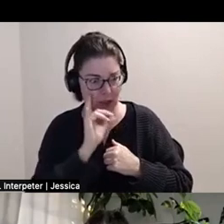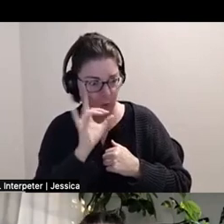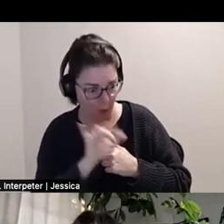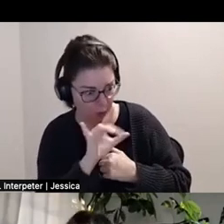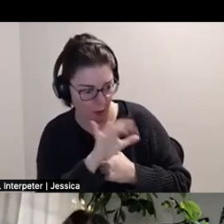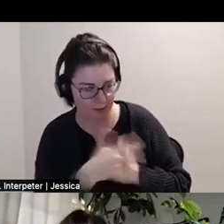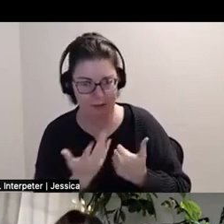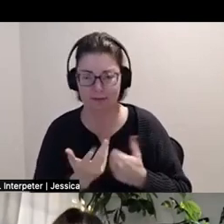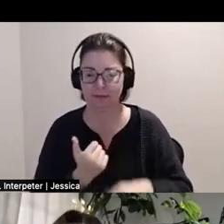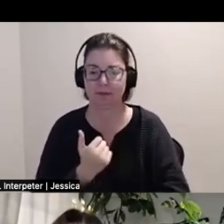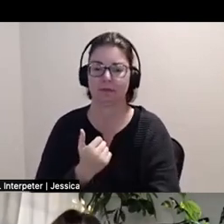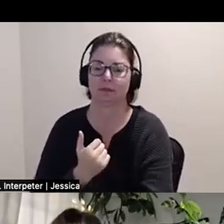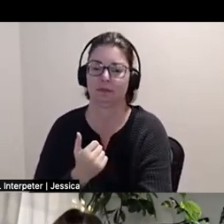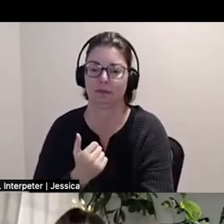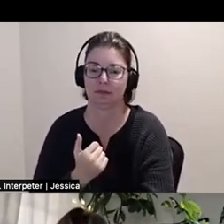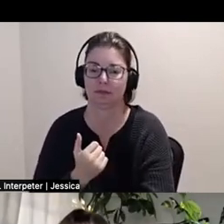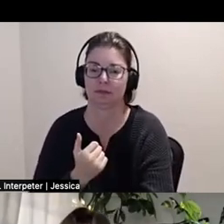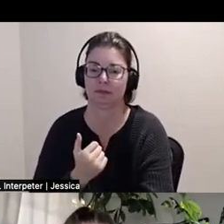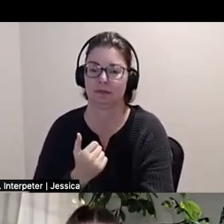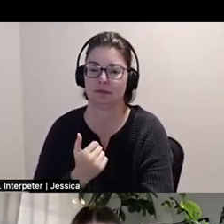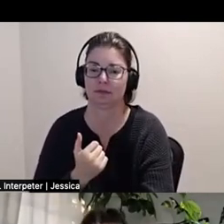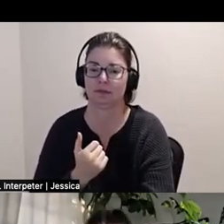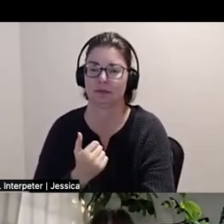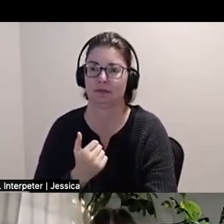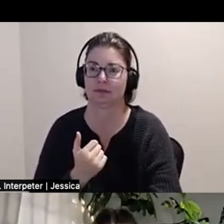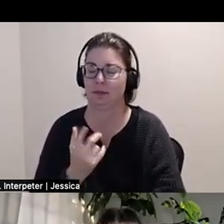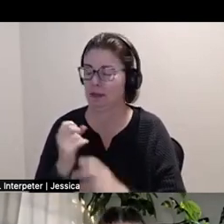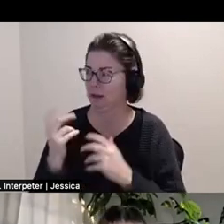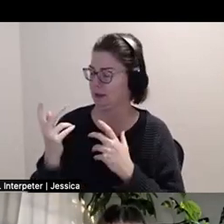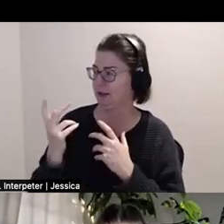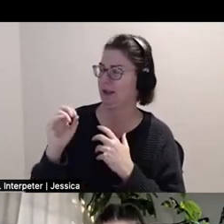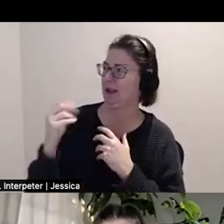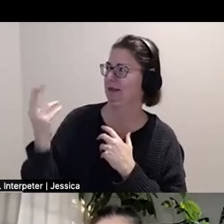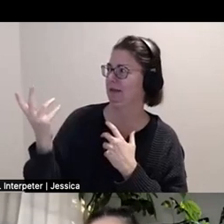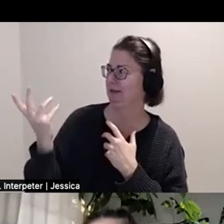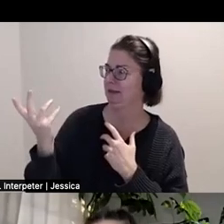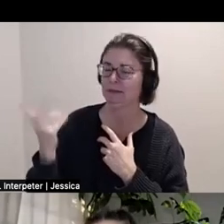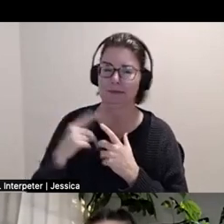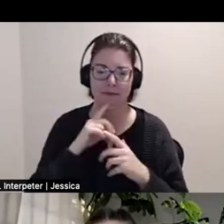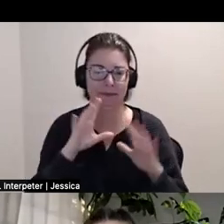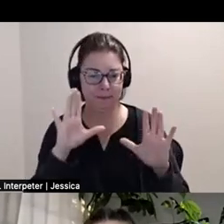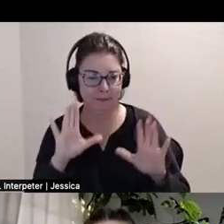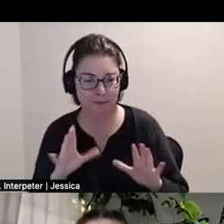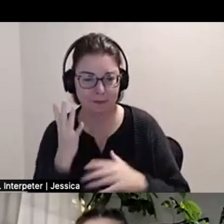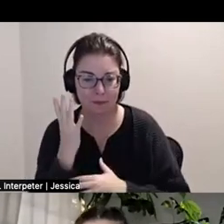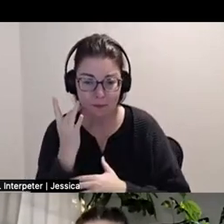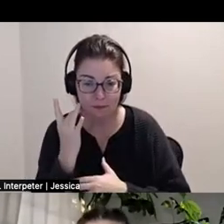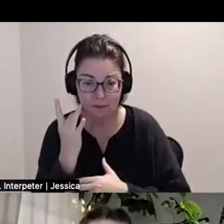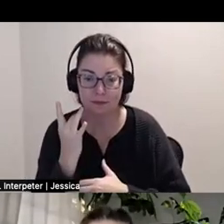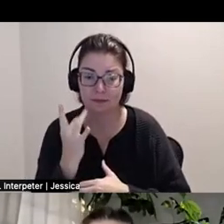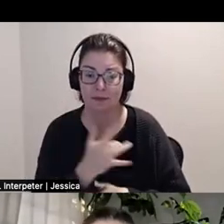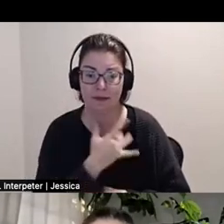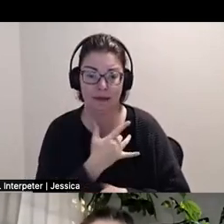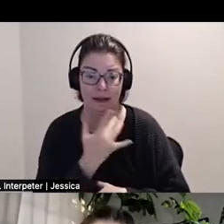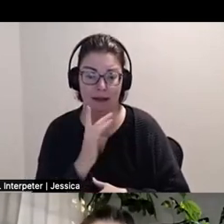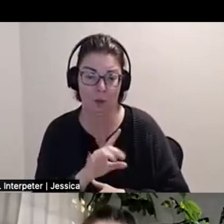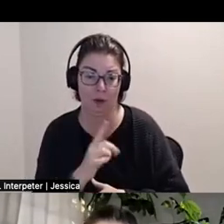And I'm like, and it's so wonderful because I feel like. That's one of the reasons I love being an artist